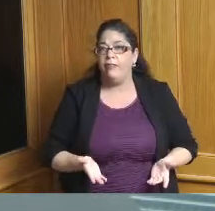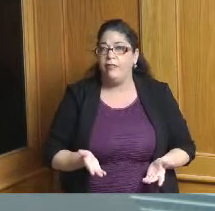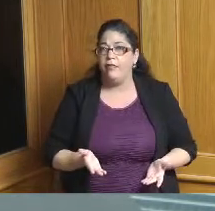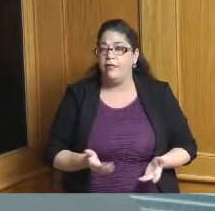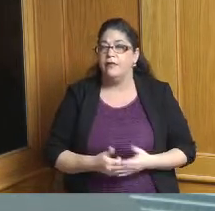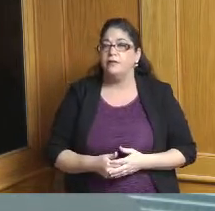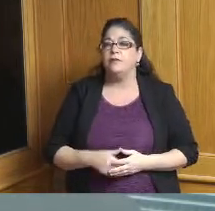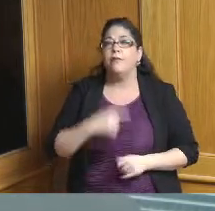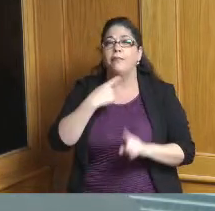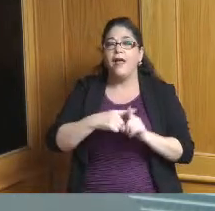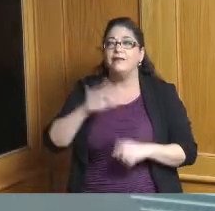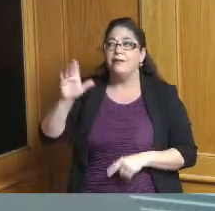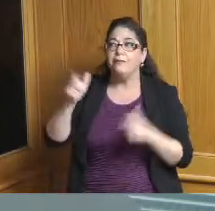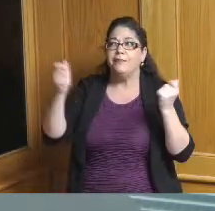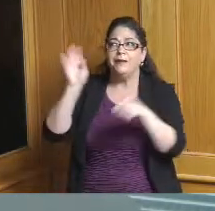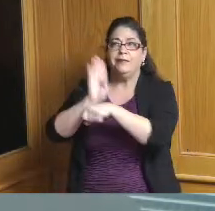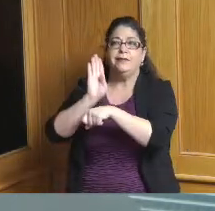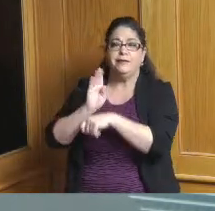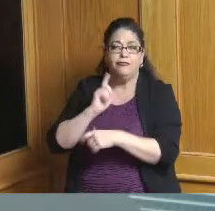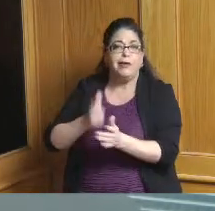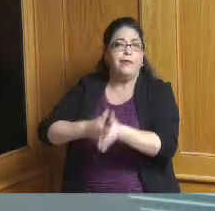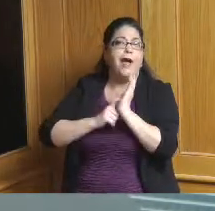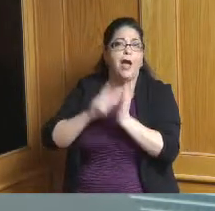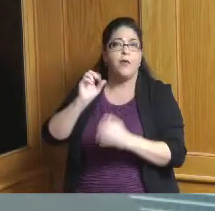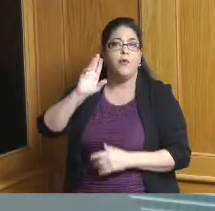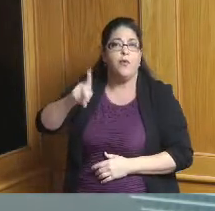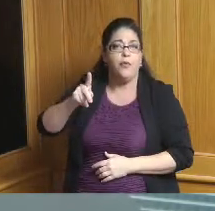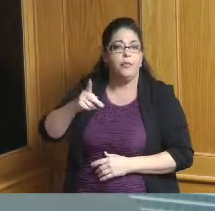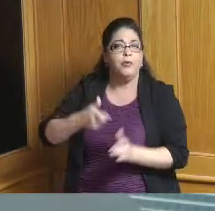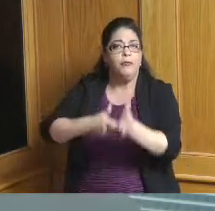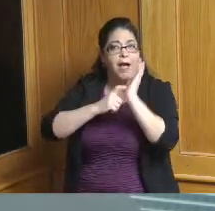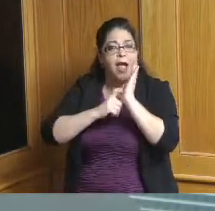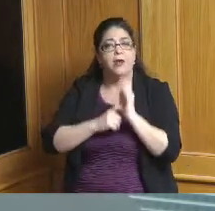that larger corporations are looking for they're looking for a welcoming diverse community